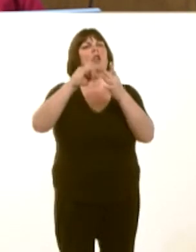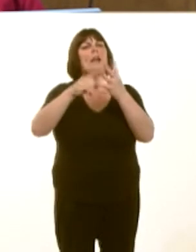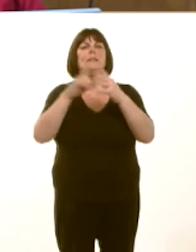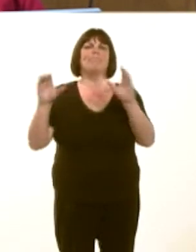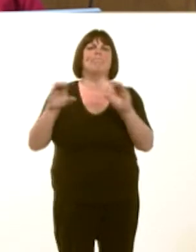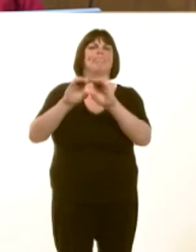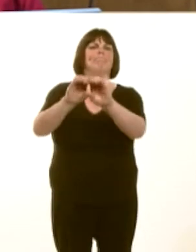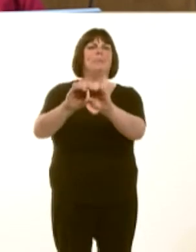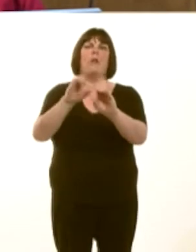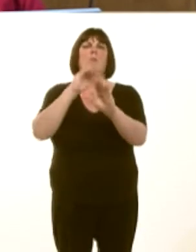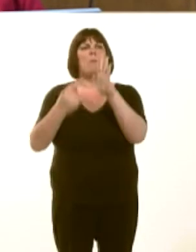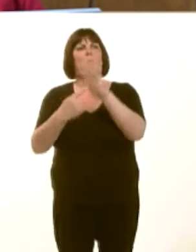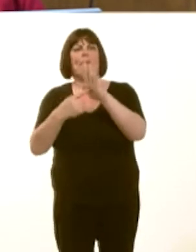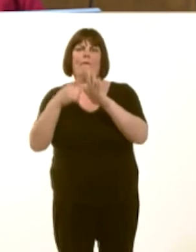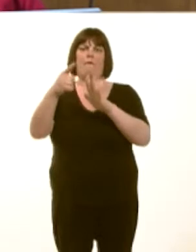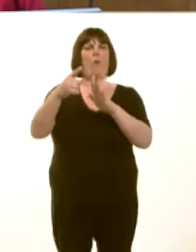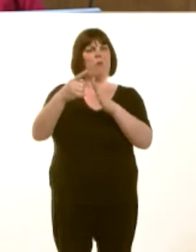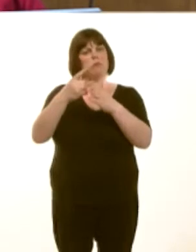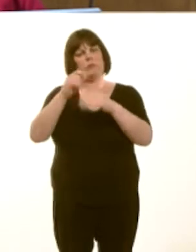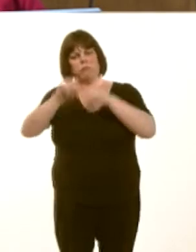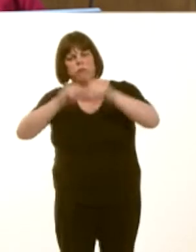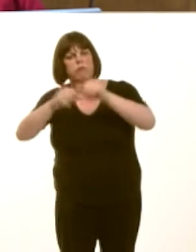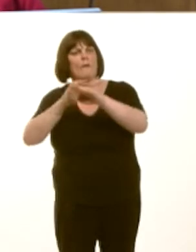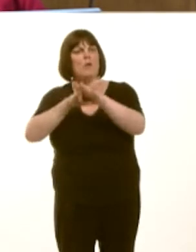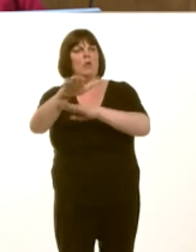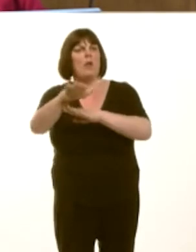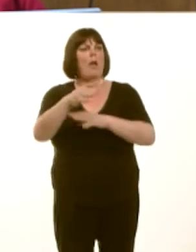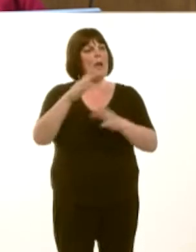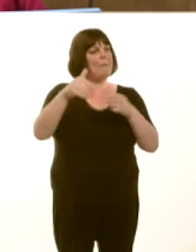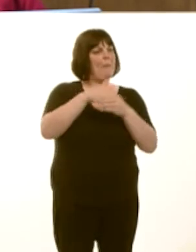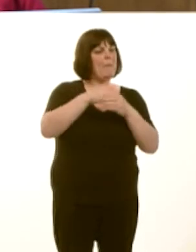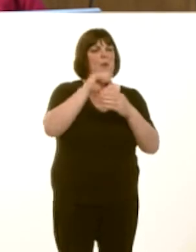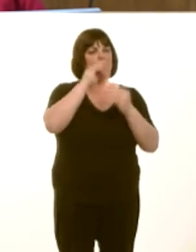delivery and Members will be updated on the progress of both before the summer recess.